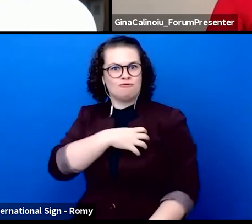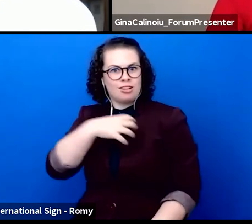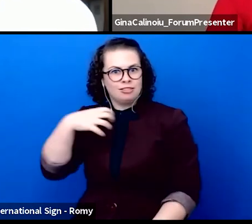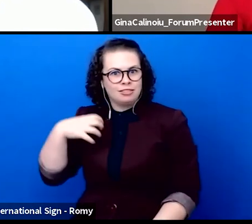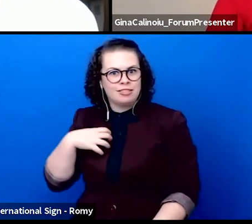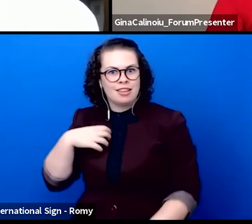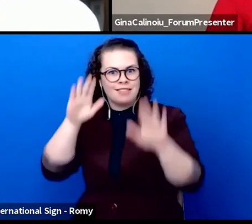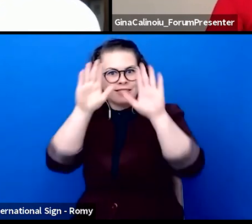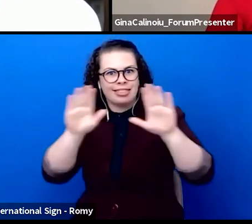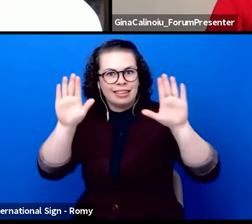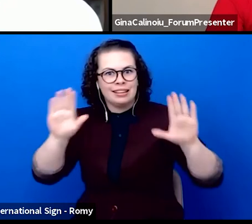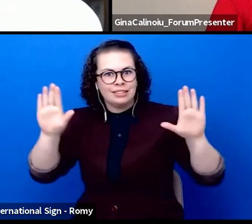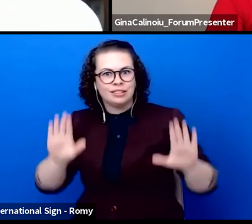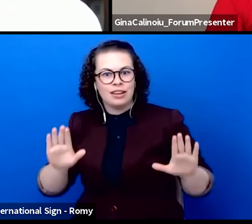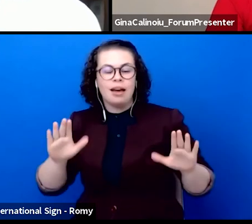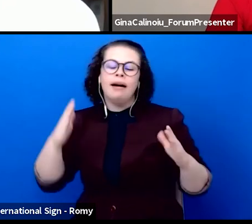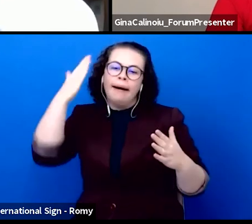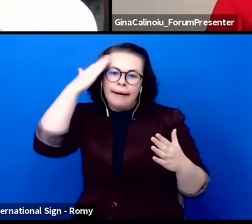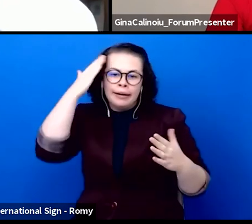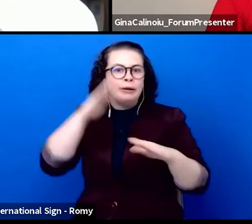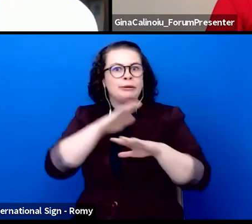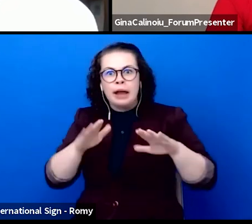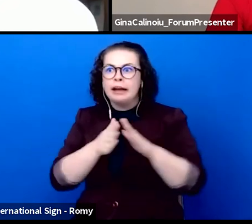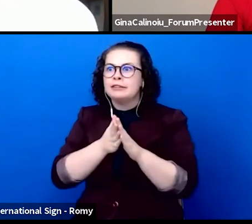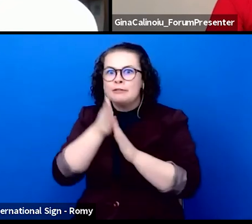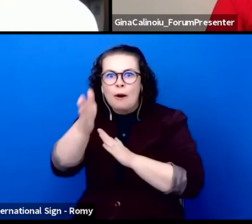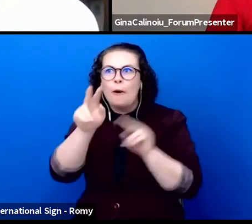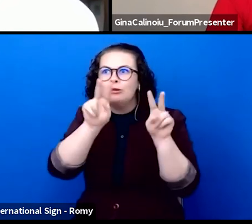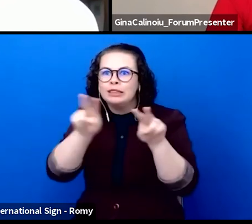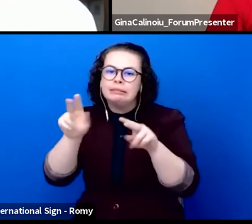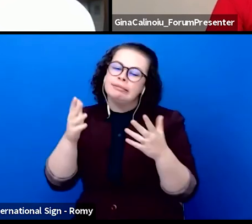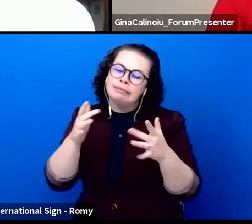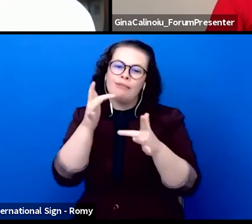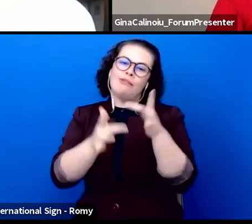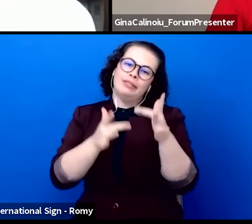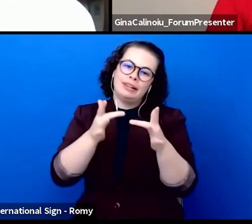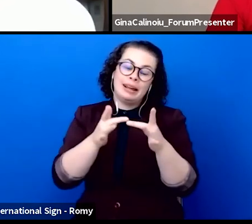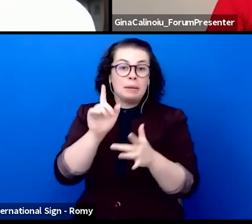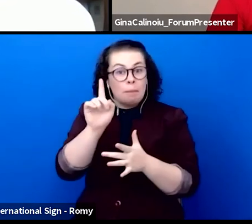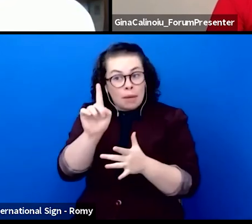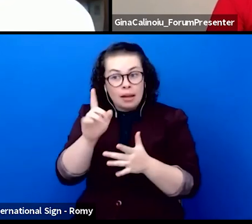if this has to be virtually to Joachim Klement,general director and artistic